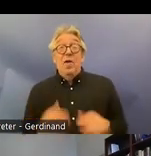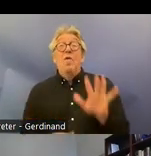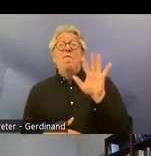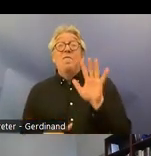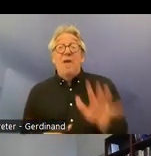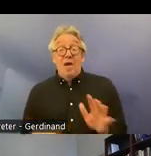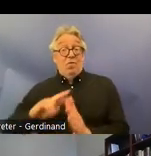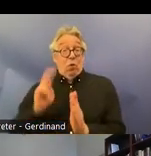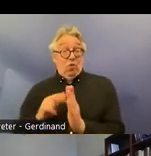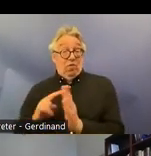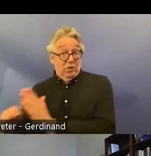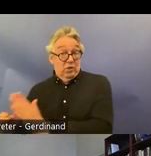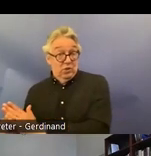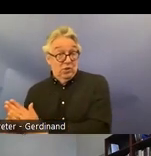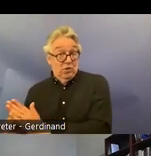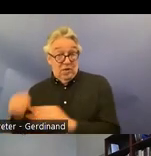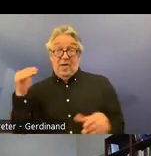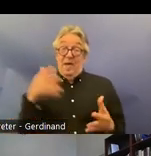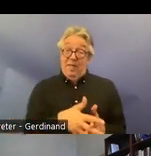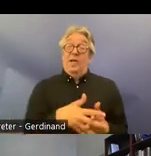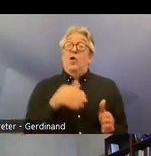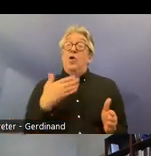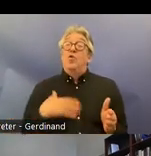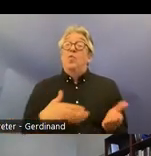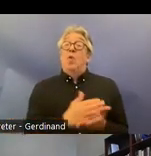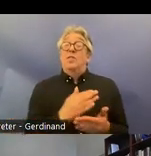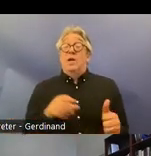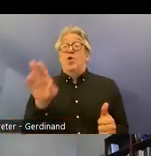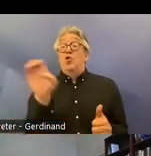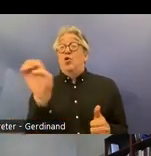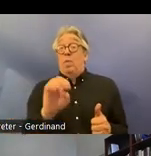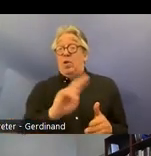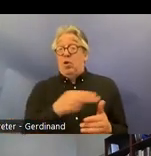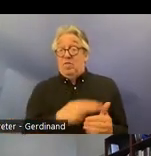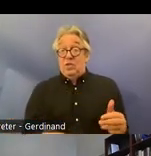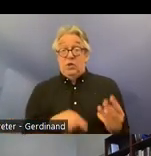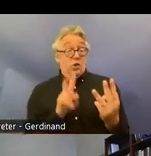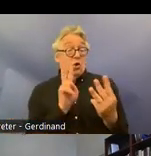the human rights act in Norway uh it's the European convention it's the two un